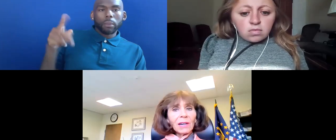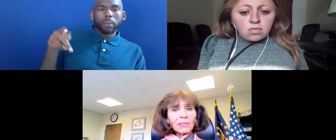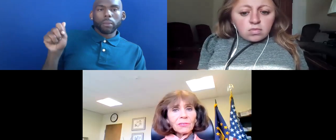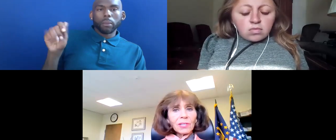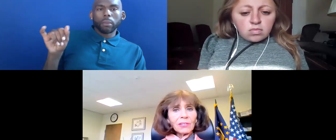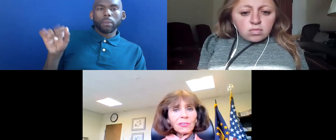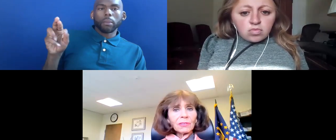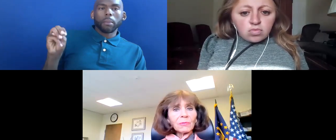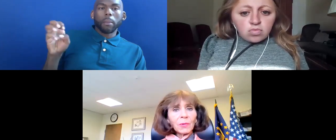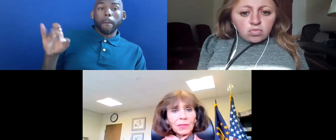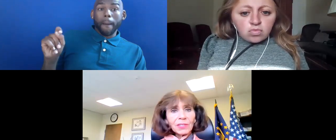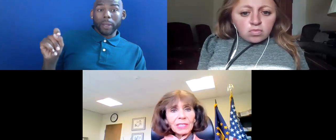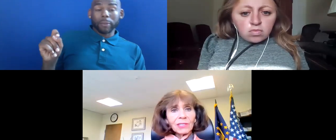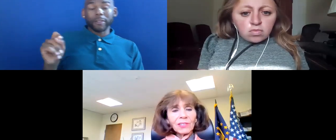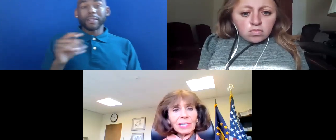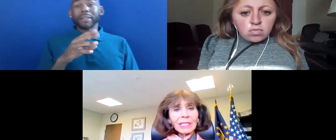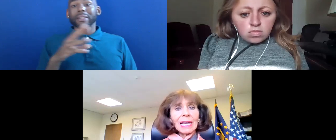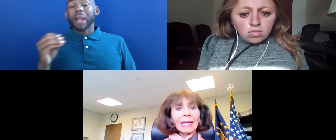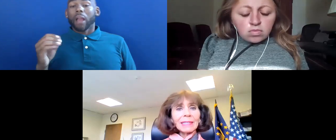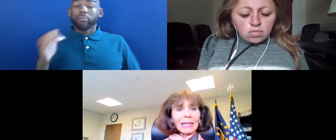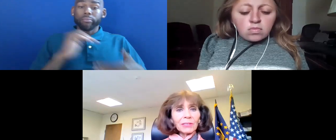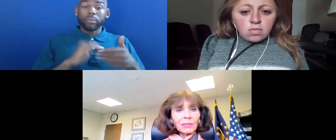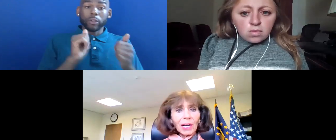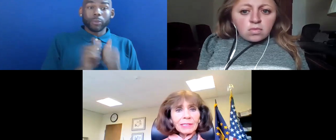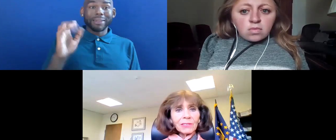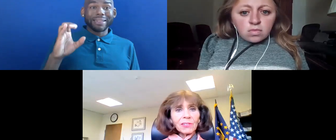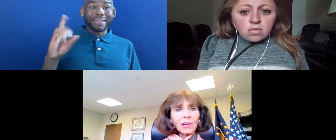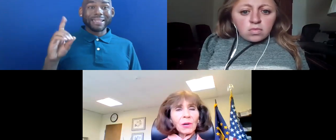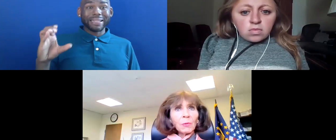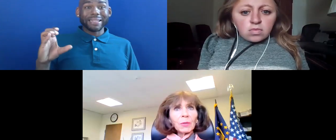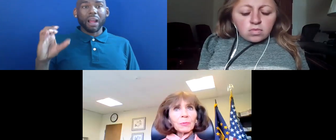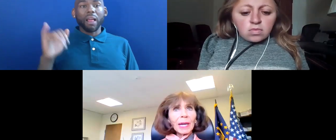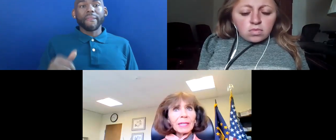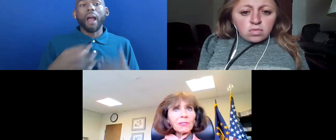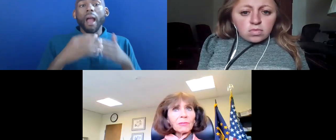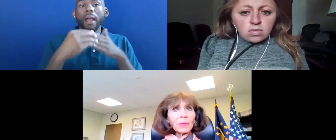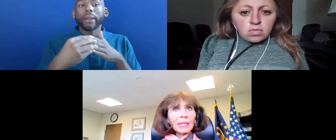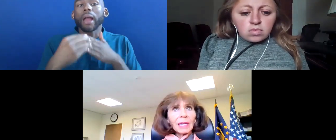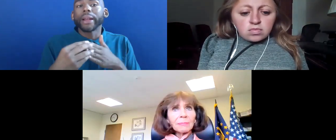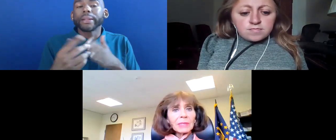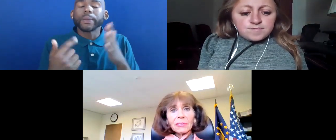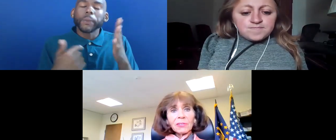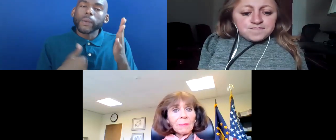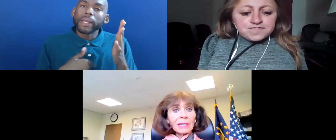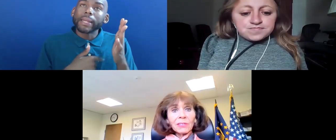CONSULTATION WITH THE CDC, IN OUR GUIDANCE, WE LIST ABOUT A